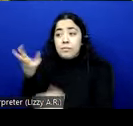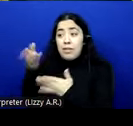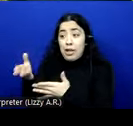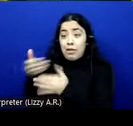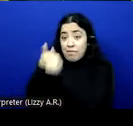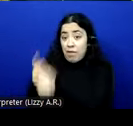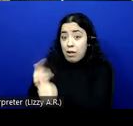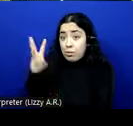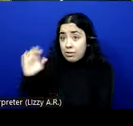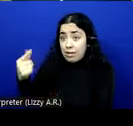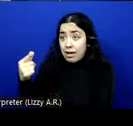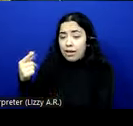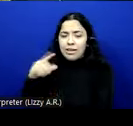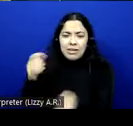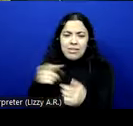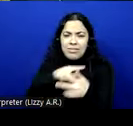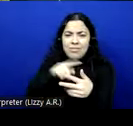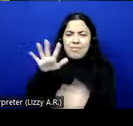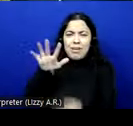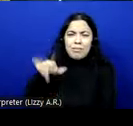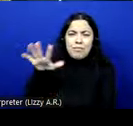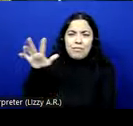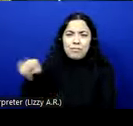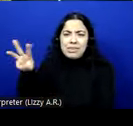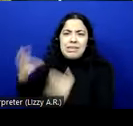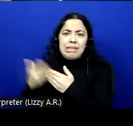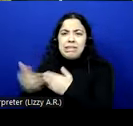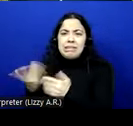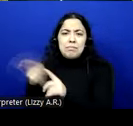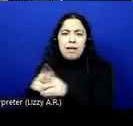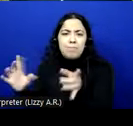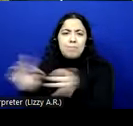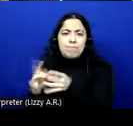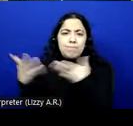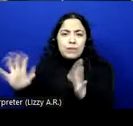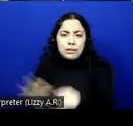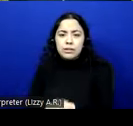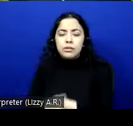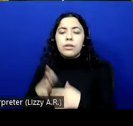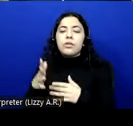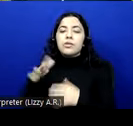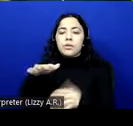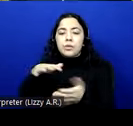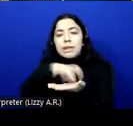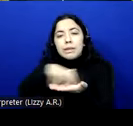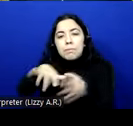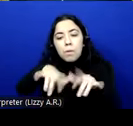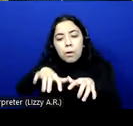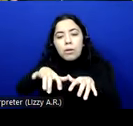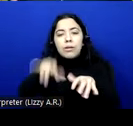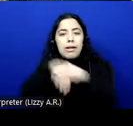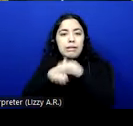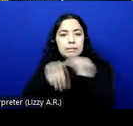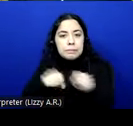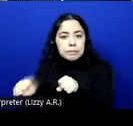by providing keyboard access and by controlling what happens on input and focus, you are covered.